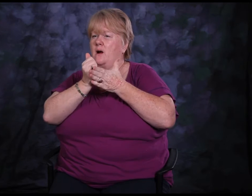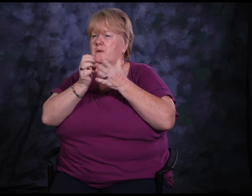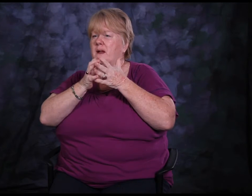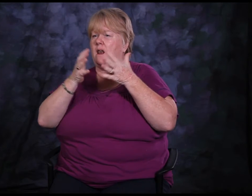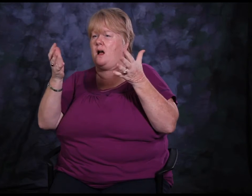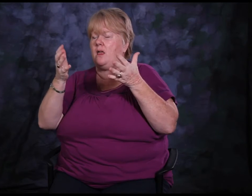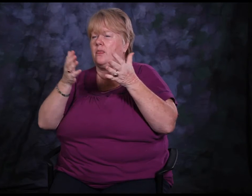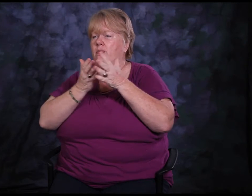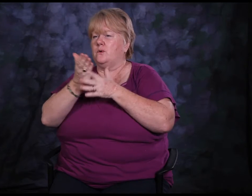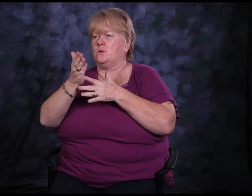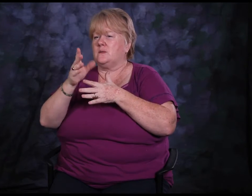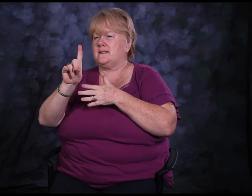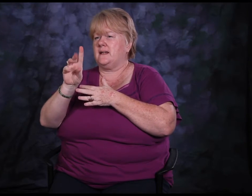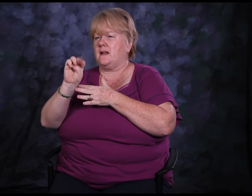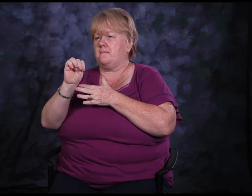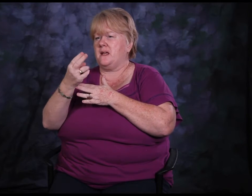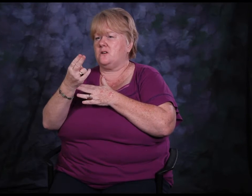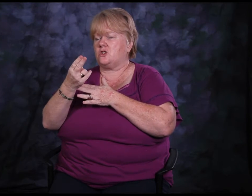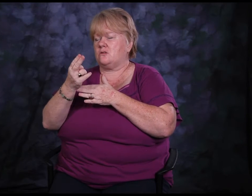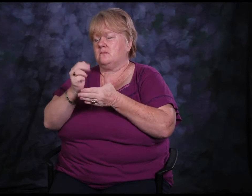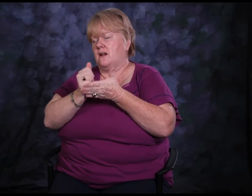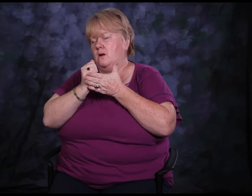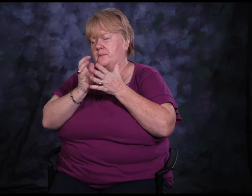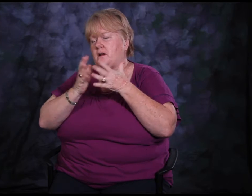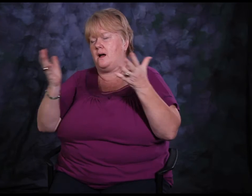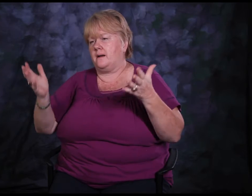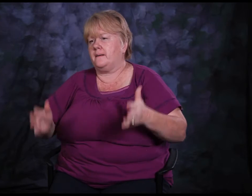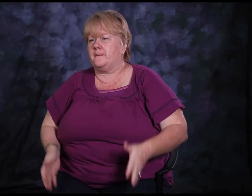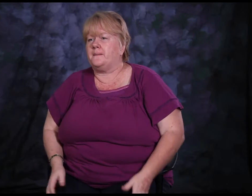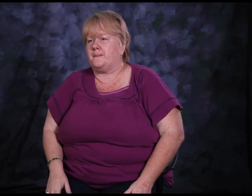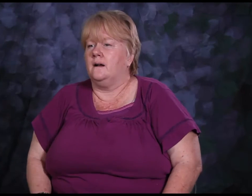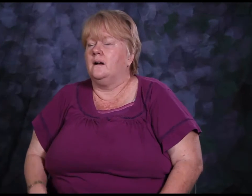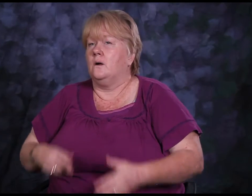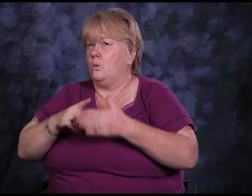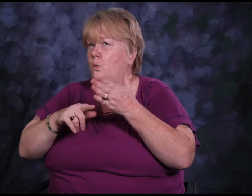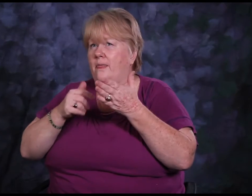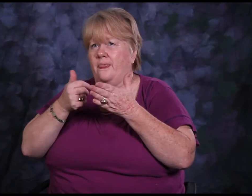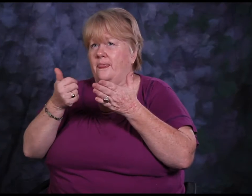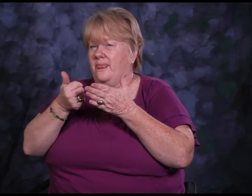by getting in touch with DMH and starting to use their services.